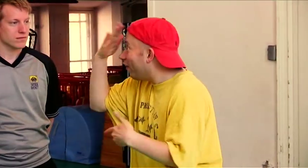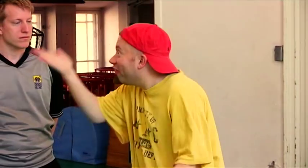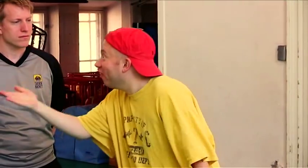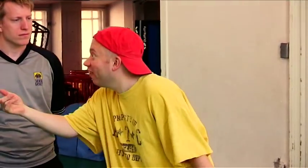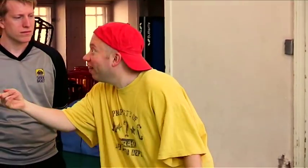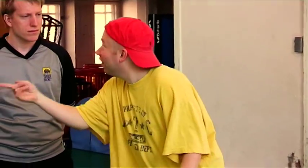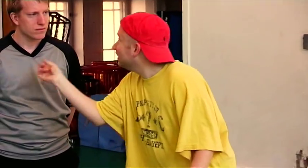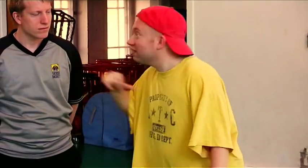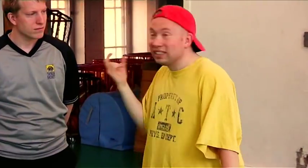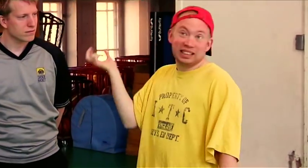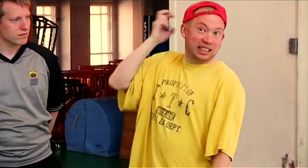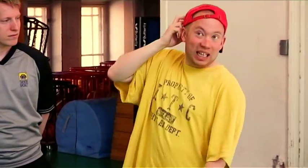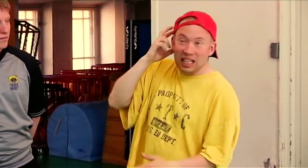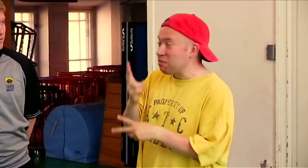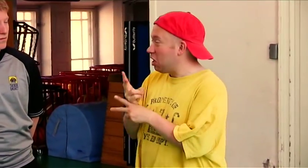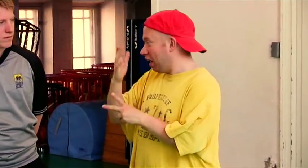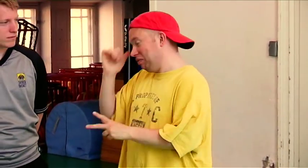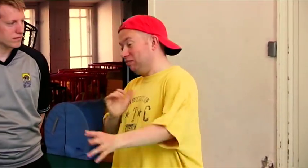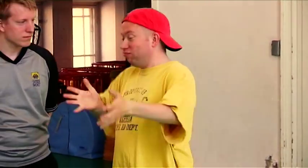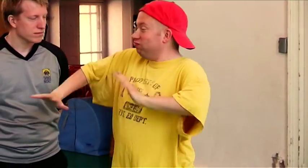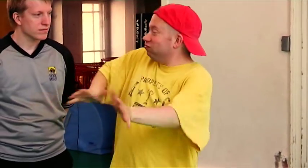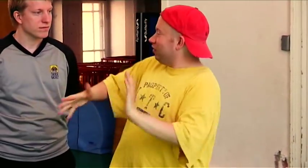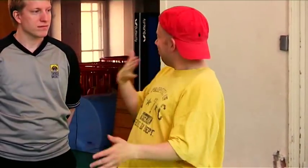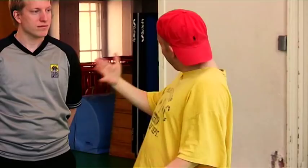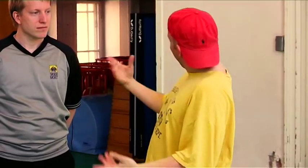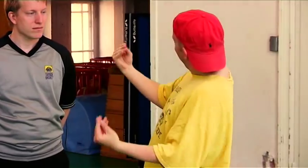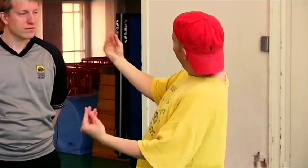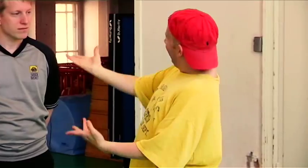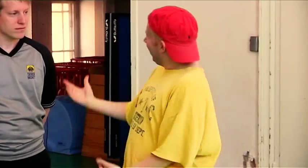Know what, he has CI so he can sign pretty good.